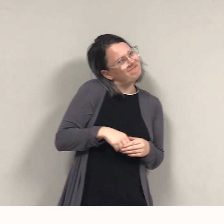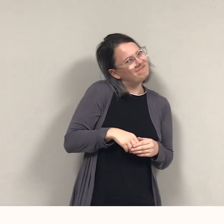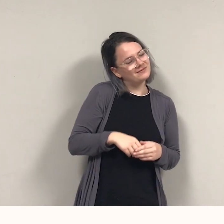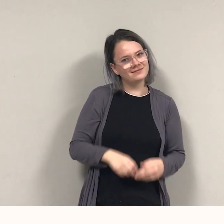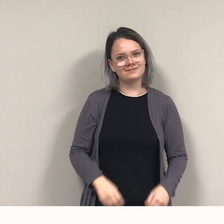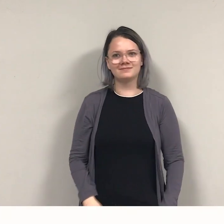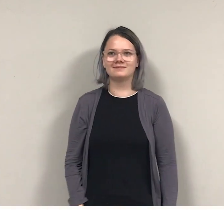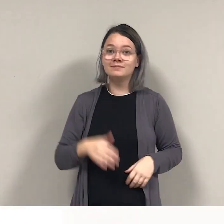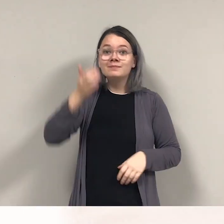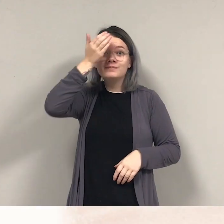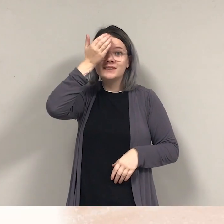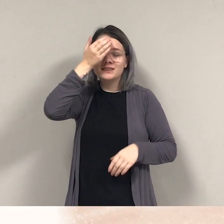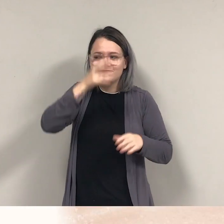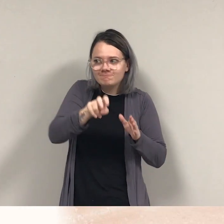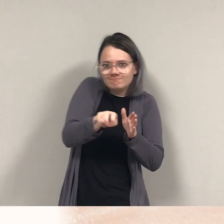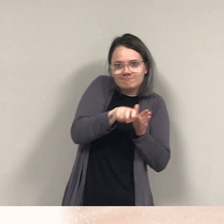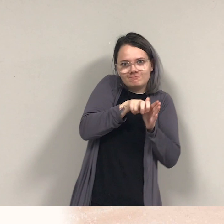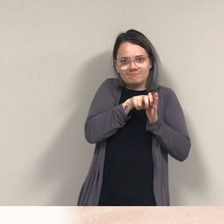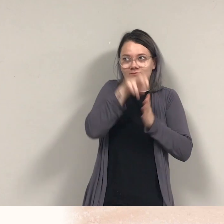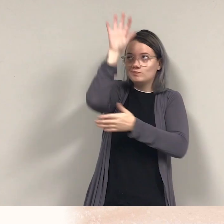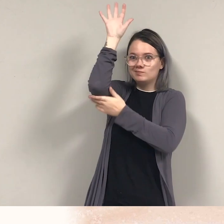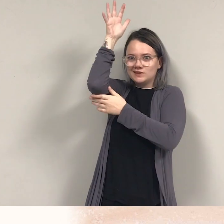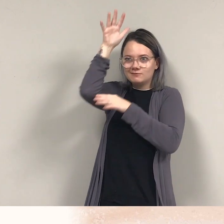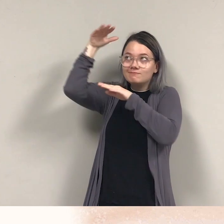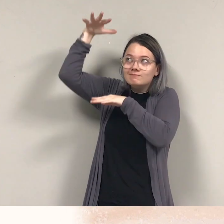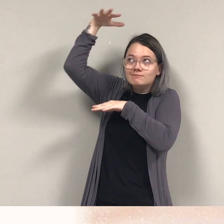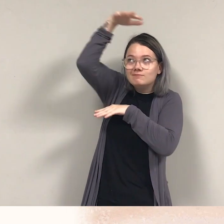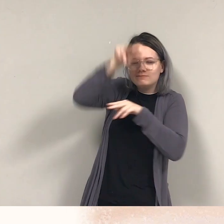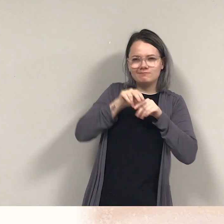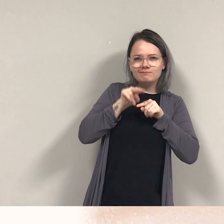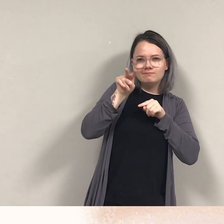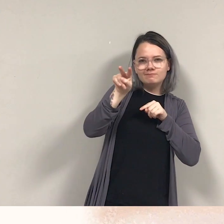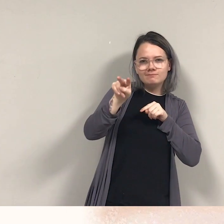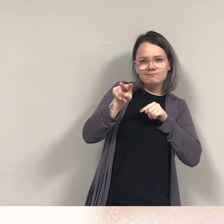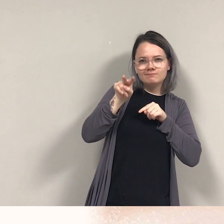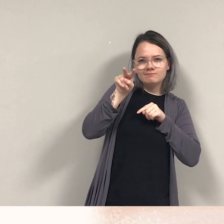Pirate shelters in the shade, Watches Jack and Viking wade.